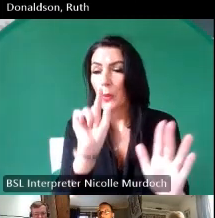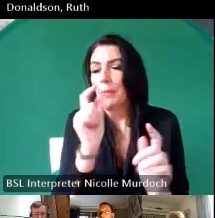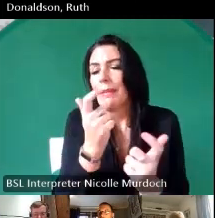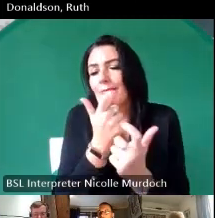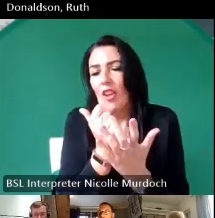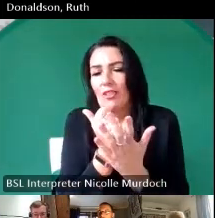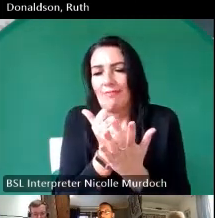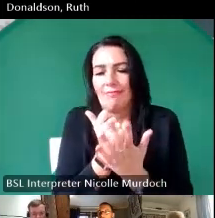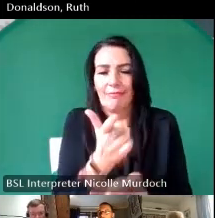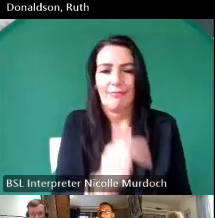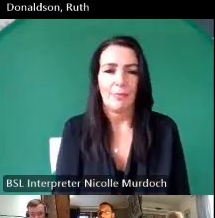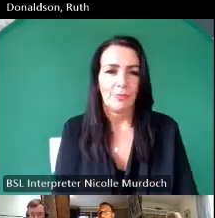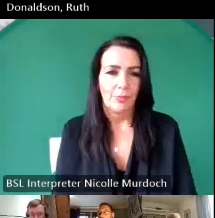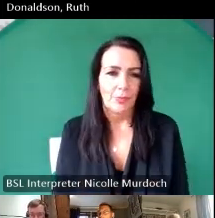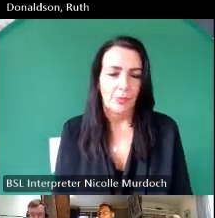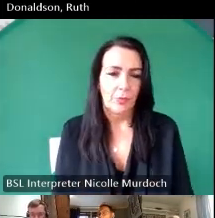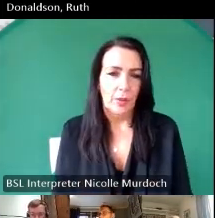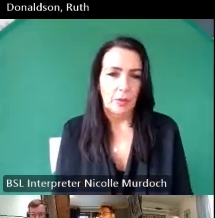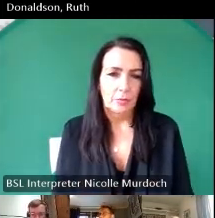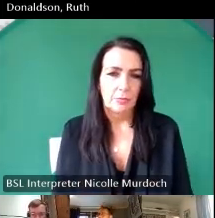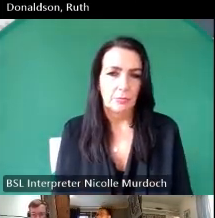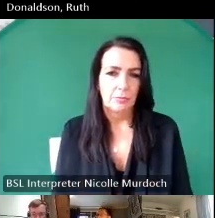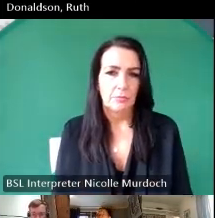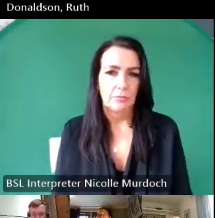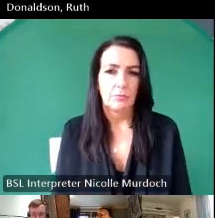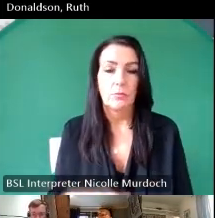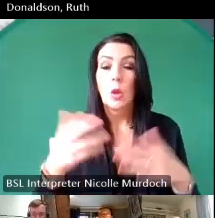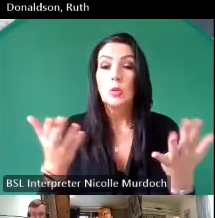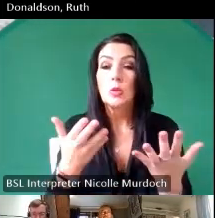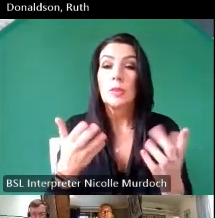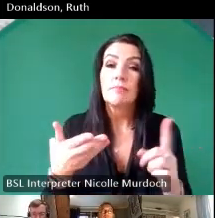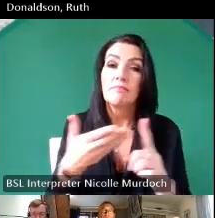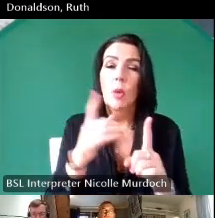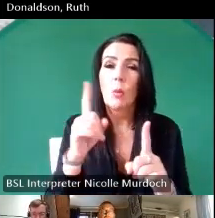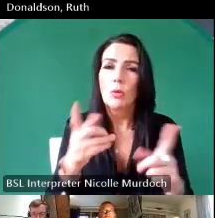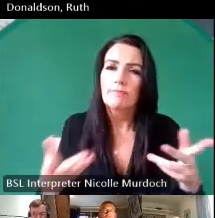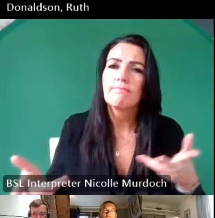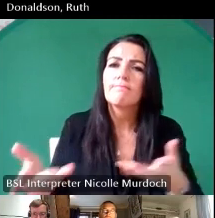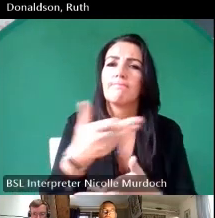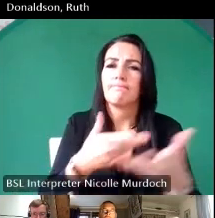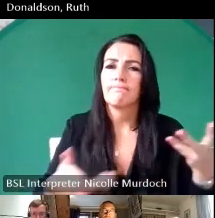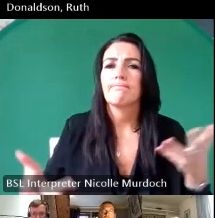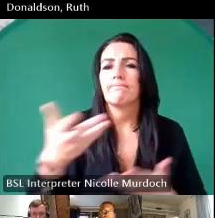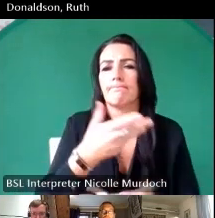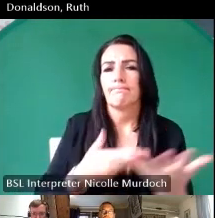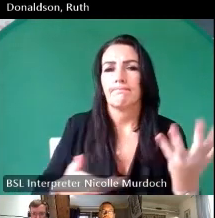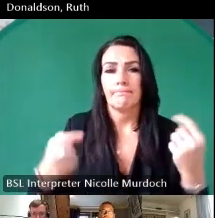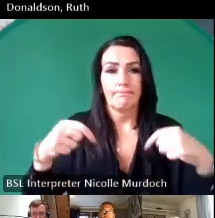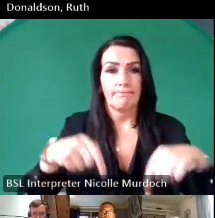so today really is about your convers ations okay this committee is just here to facilitate them so